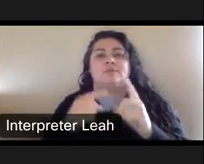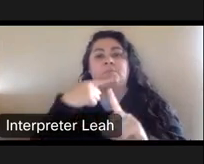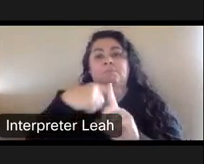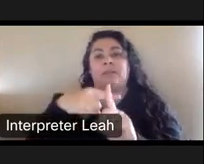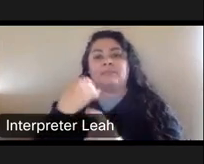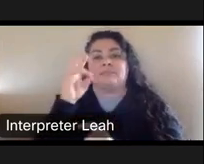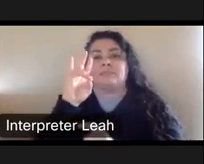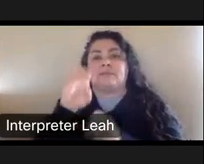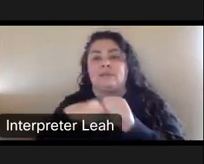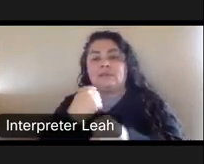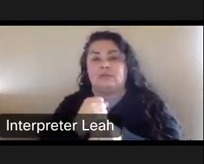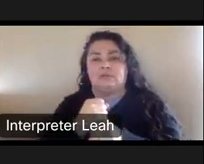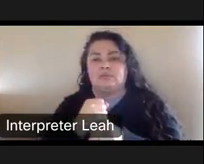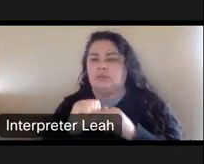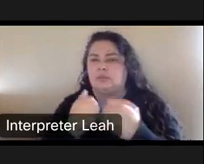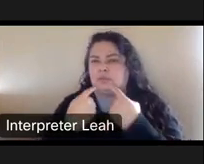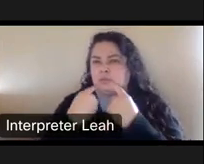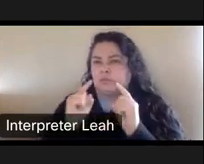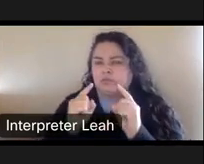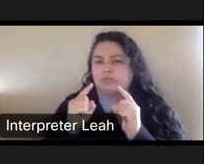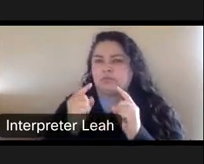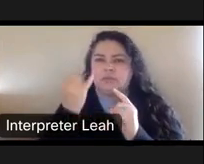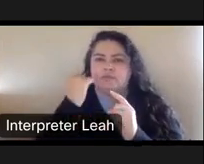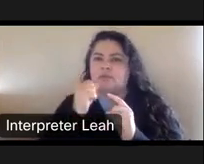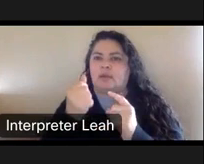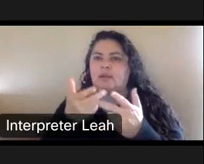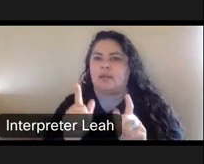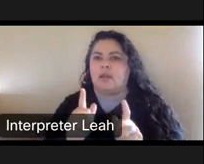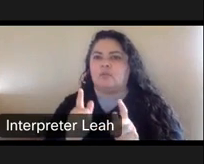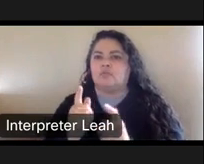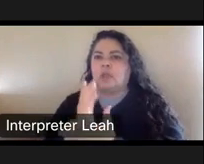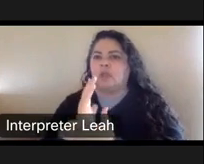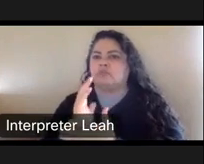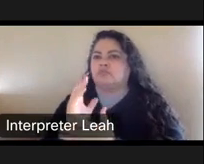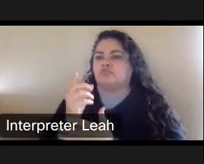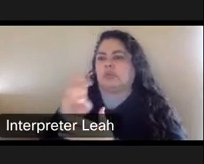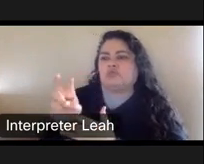How that actually works if you're not allowed to transfer the rights and it dies with the artist.